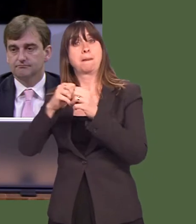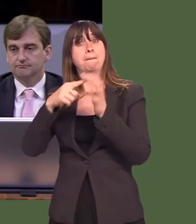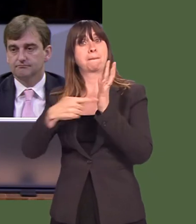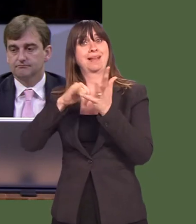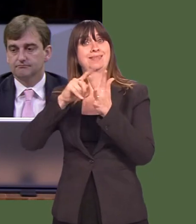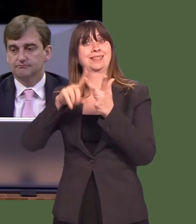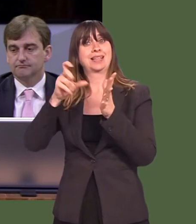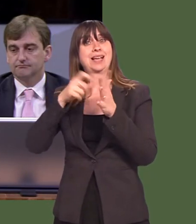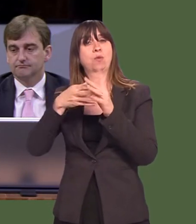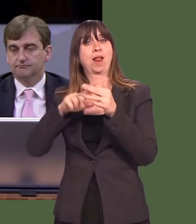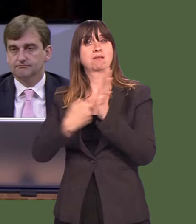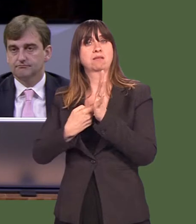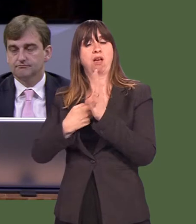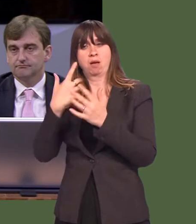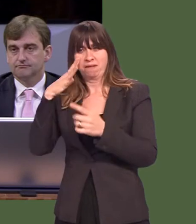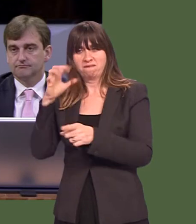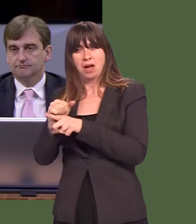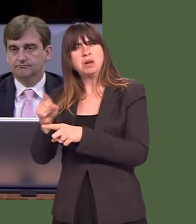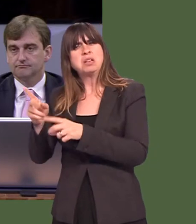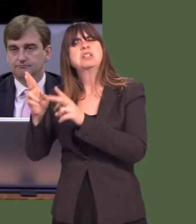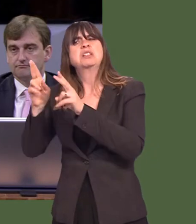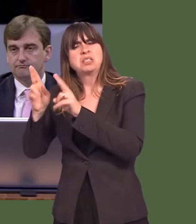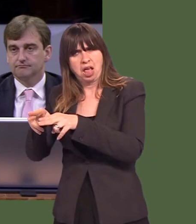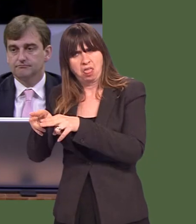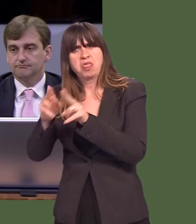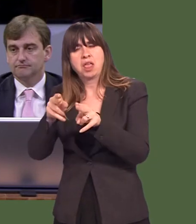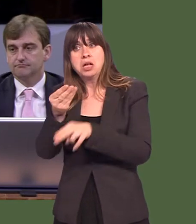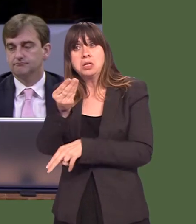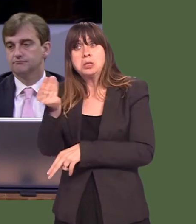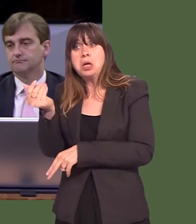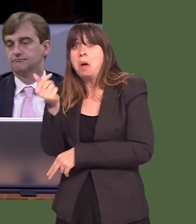University Local Health Board has identified that some premature deaths could be associated